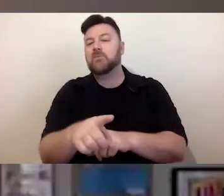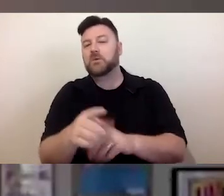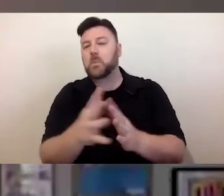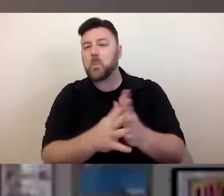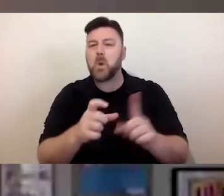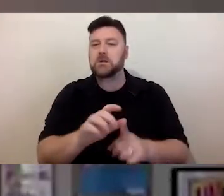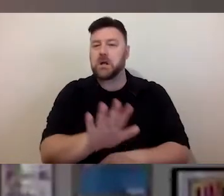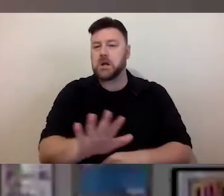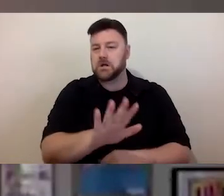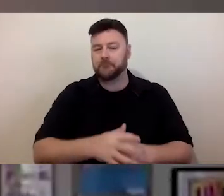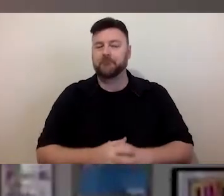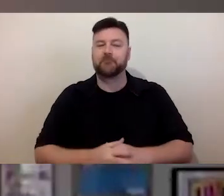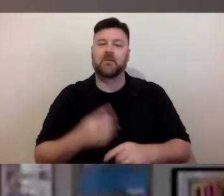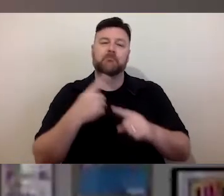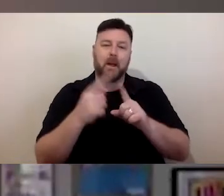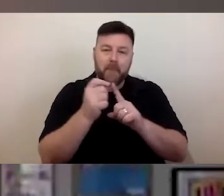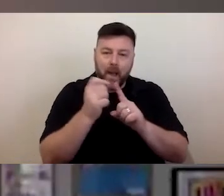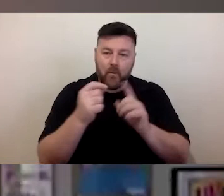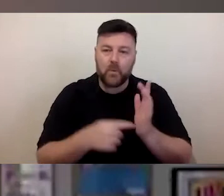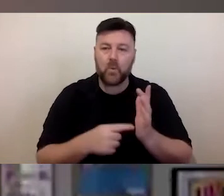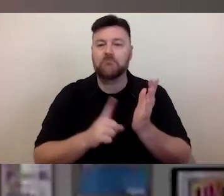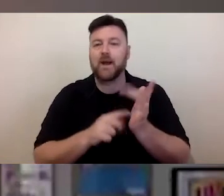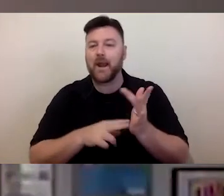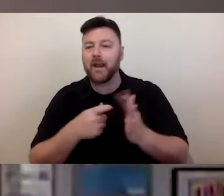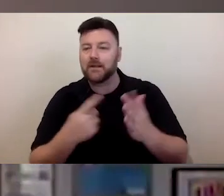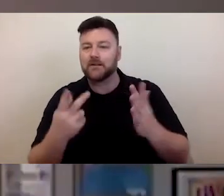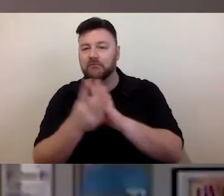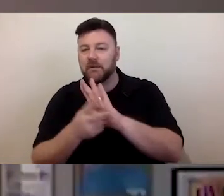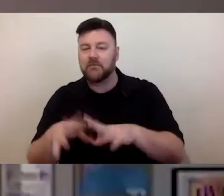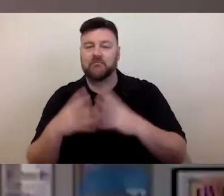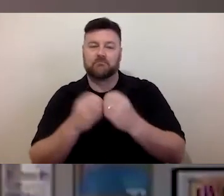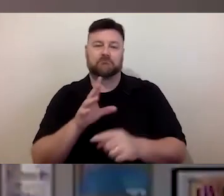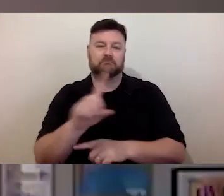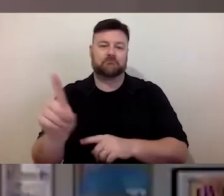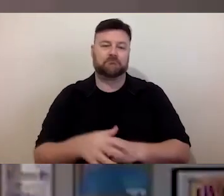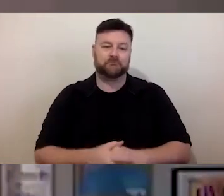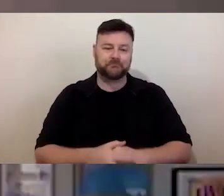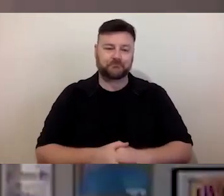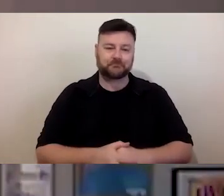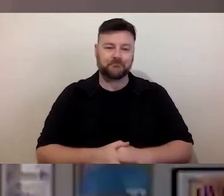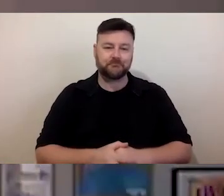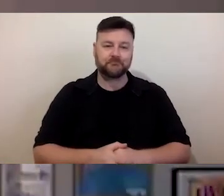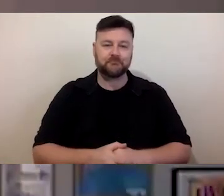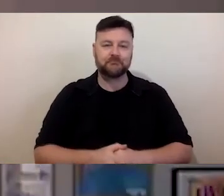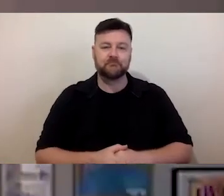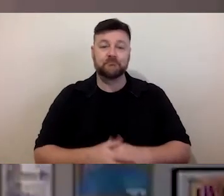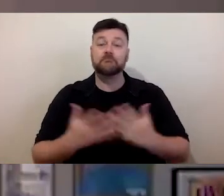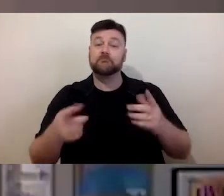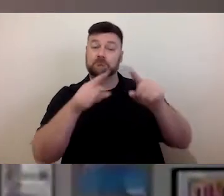PowerPoints from today also. Now on screen is a navy-blue PowerPoint